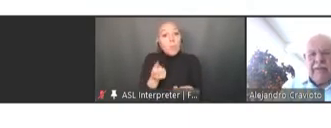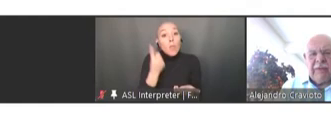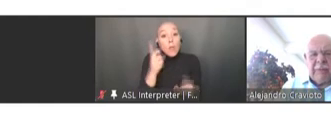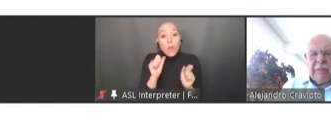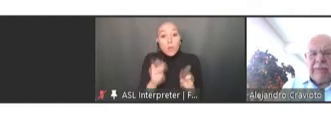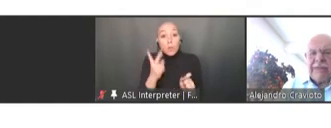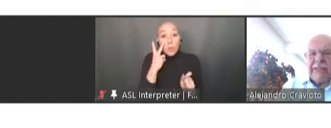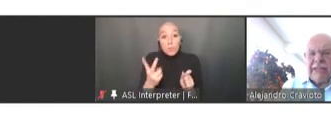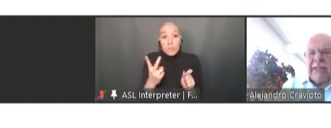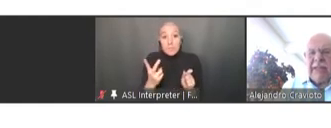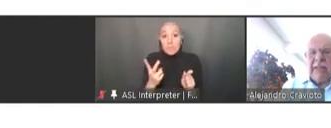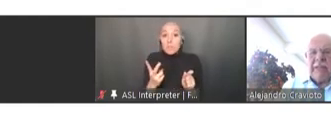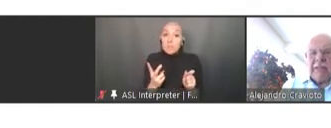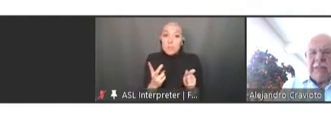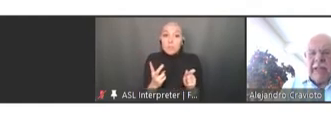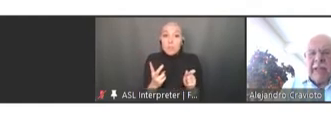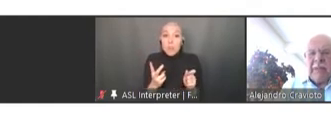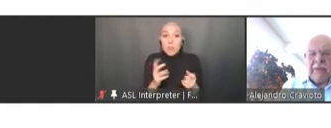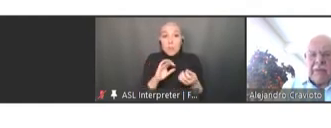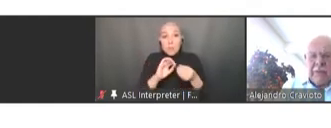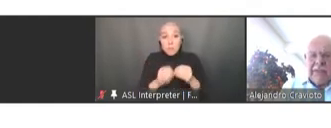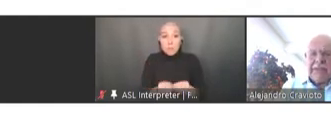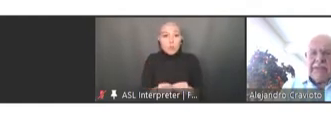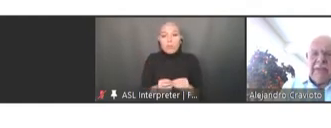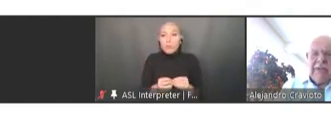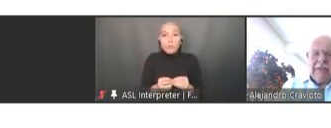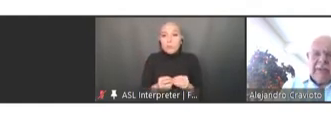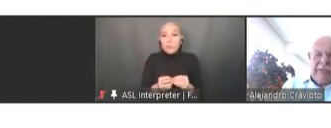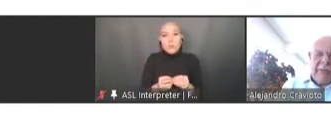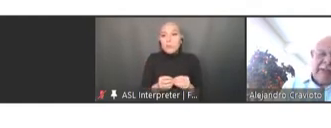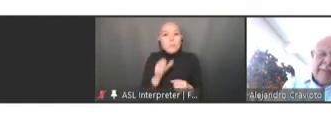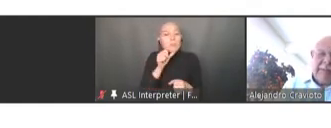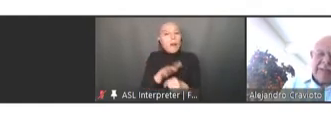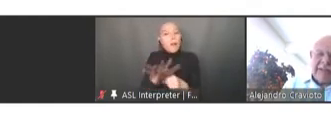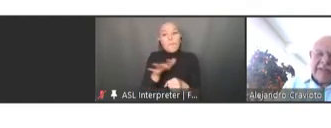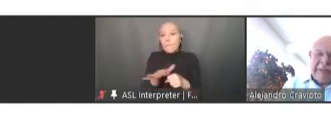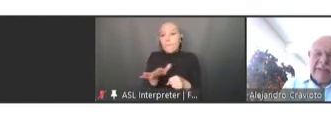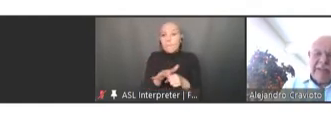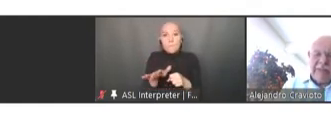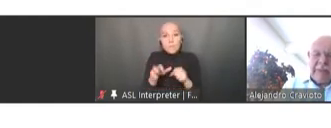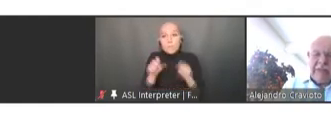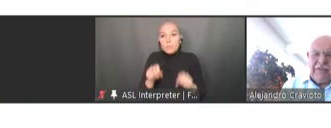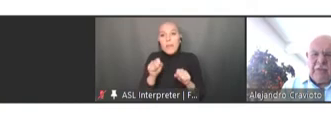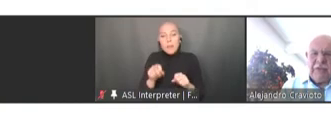from the ones needed to be able to reach the -- what it was expected, a 40-percent